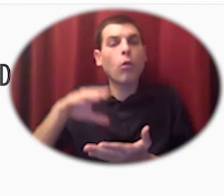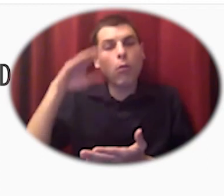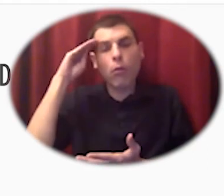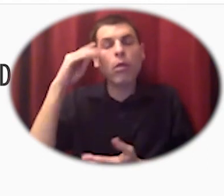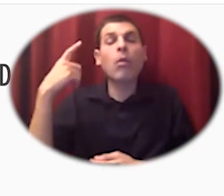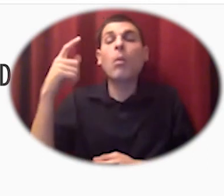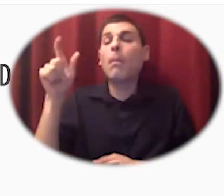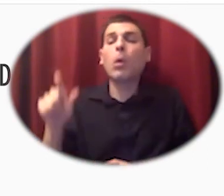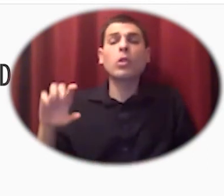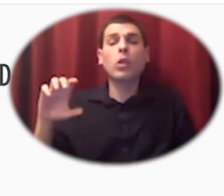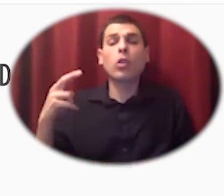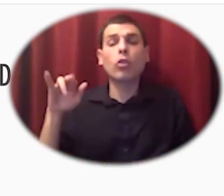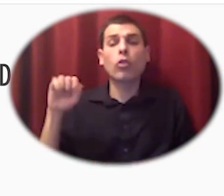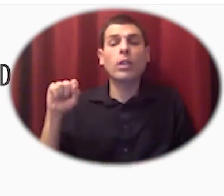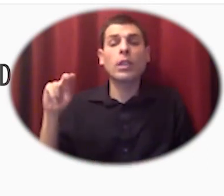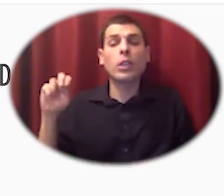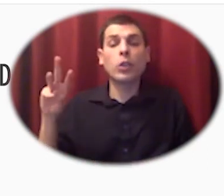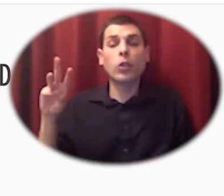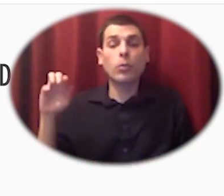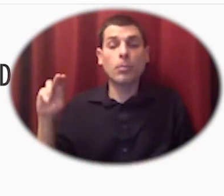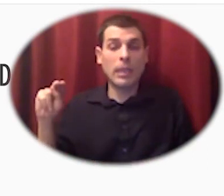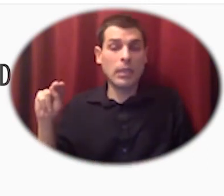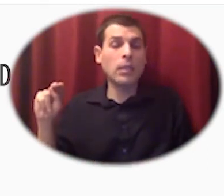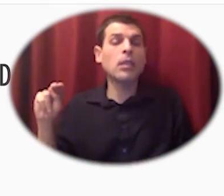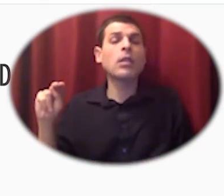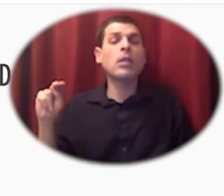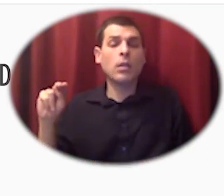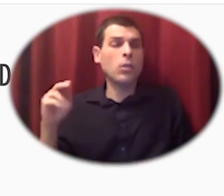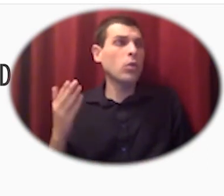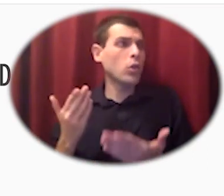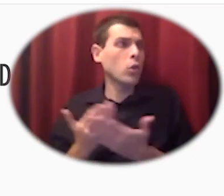one of the founders on sylvanaqua instagram